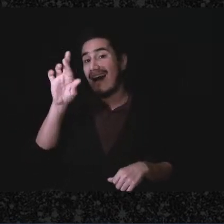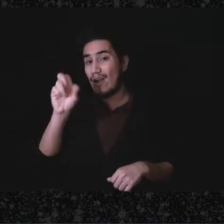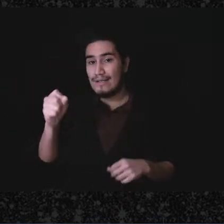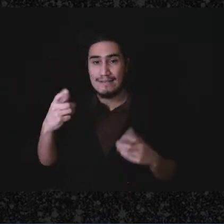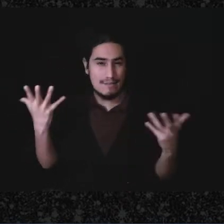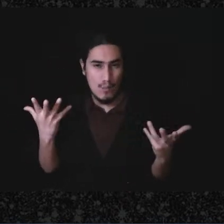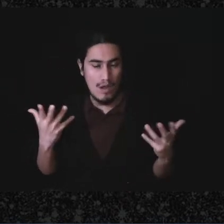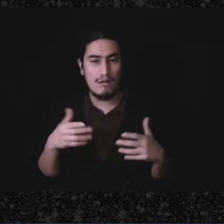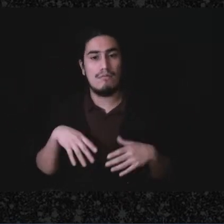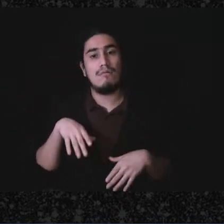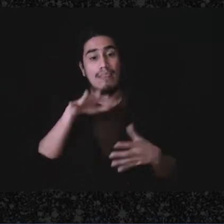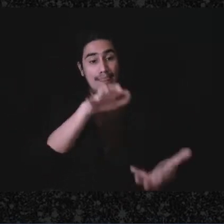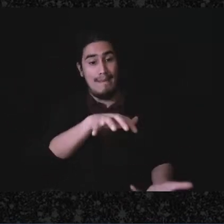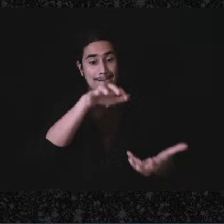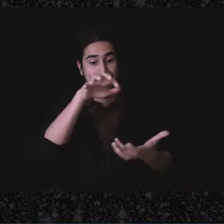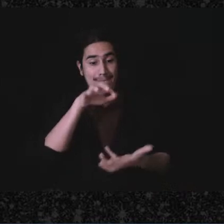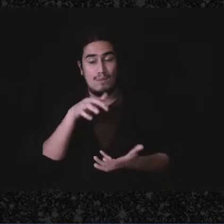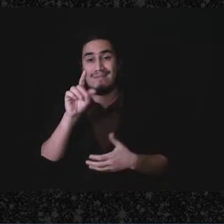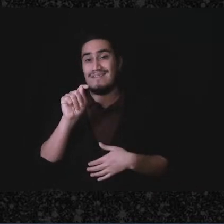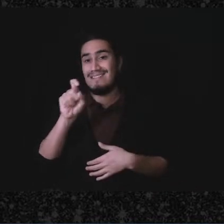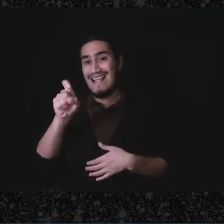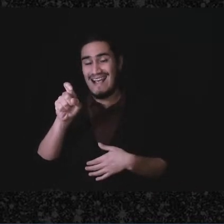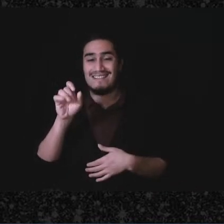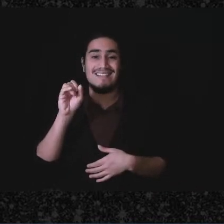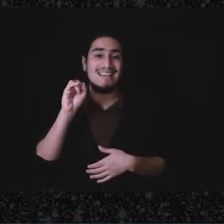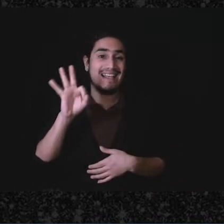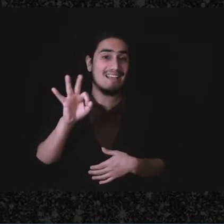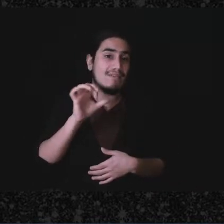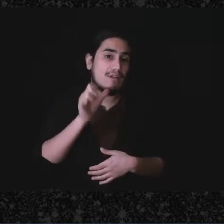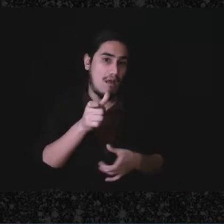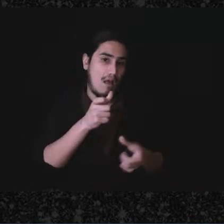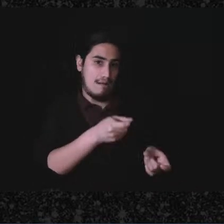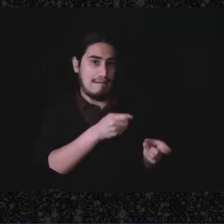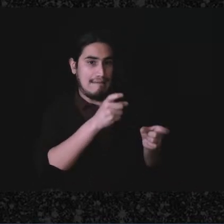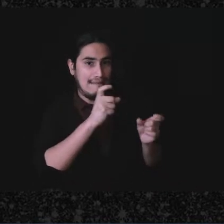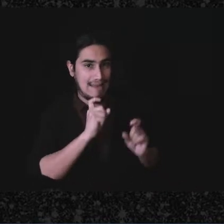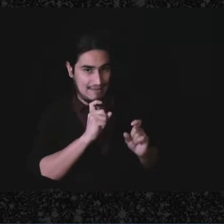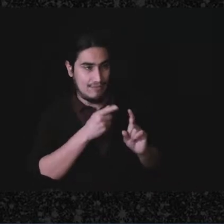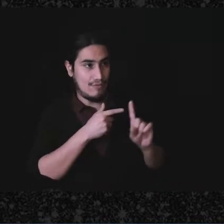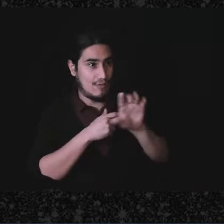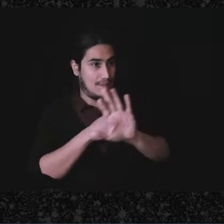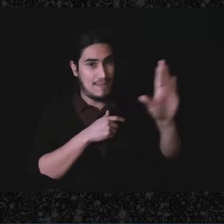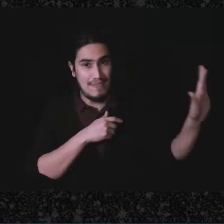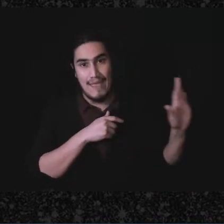received are taxable if they aren't gifts made out of detached generosity, and without quid-pro-quo.